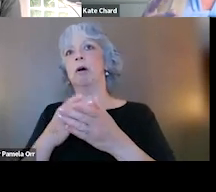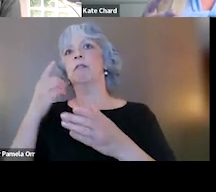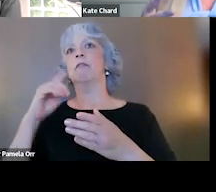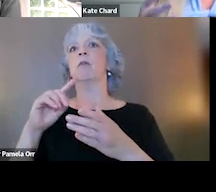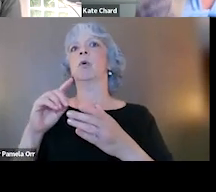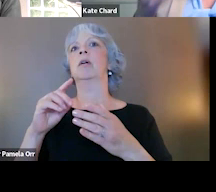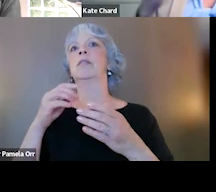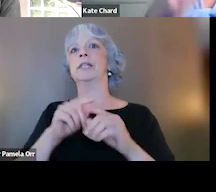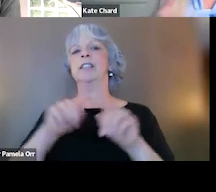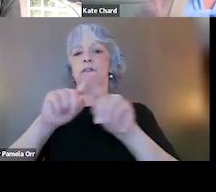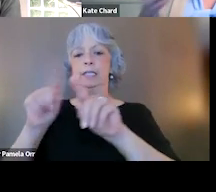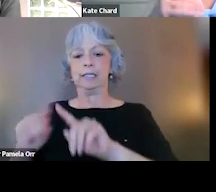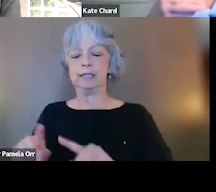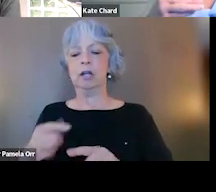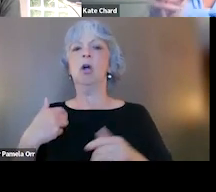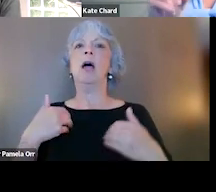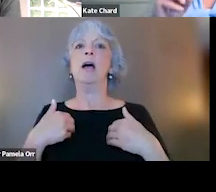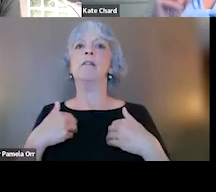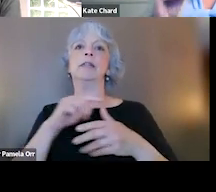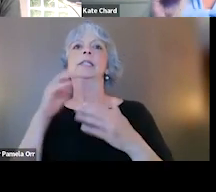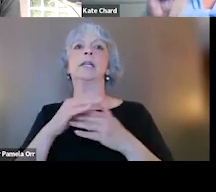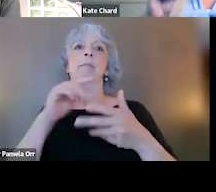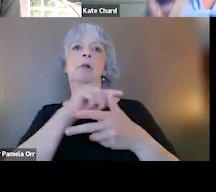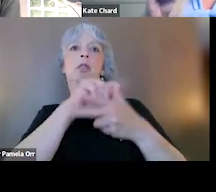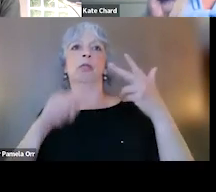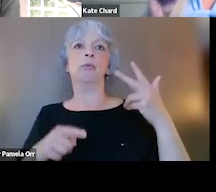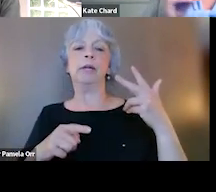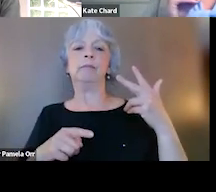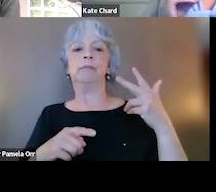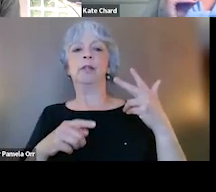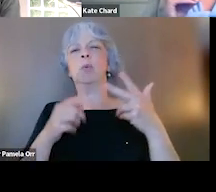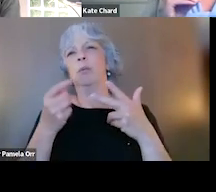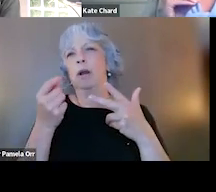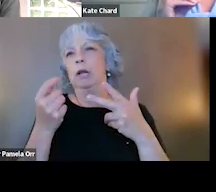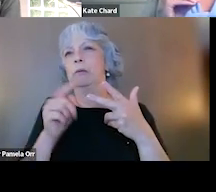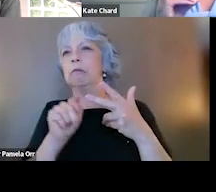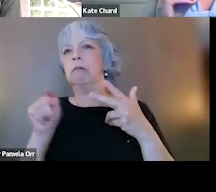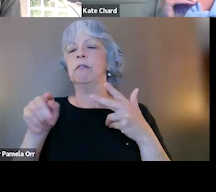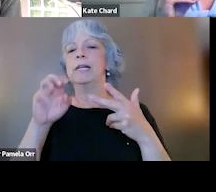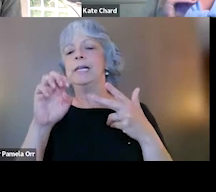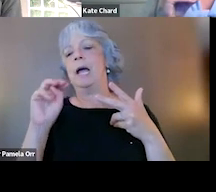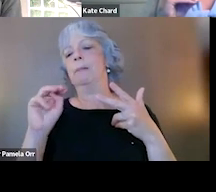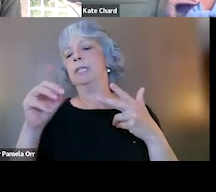And so we do have these top three with that one minor footnote for EMDR. Beyond that though,